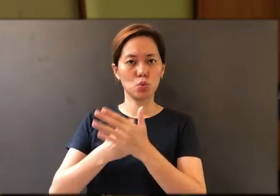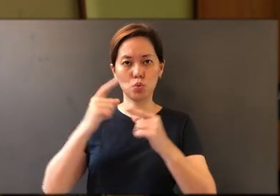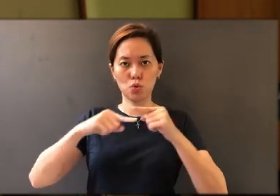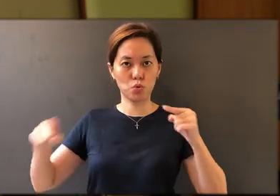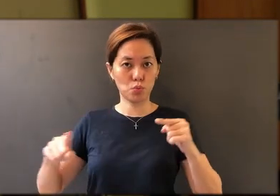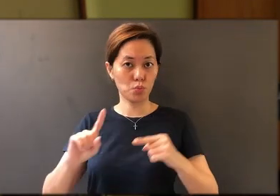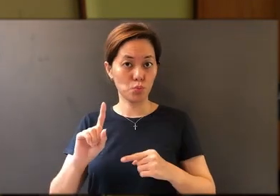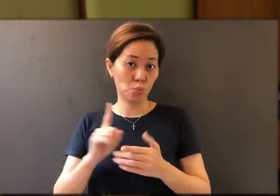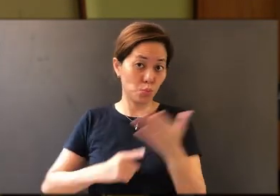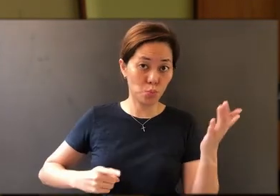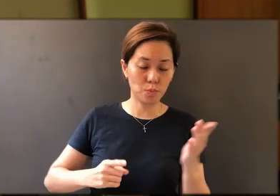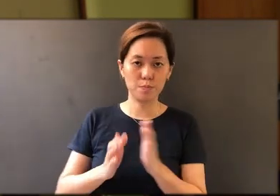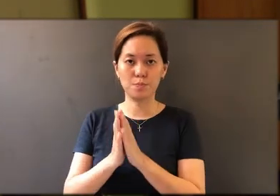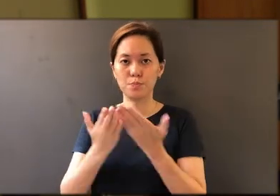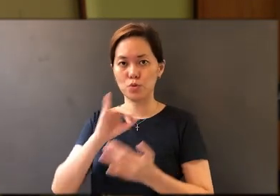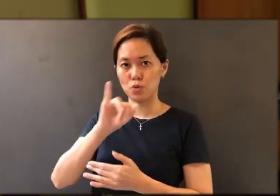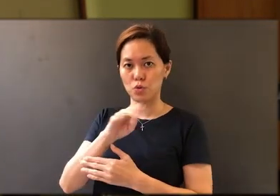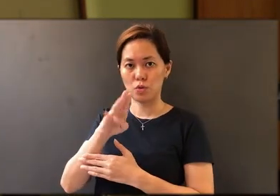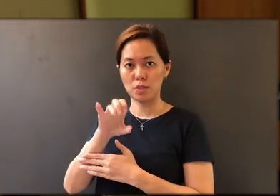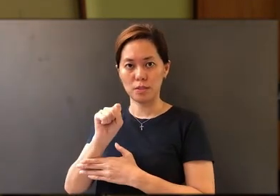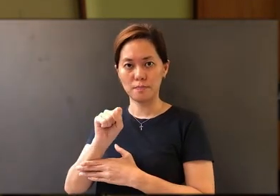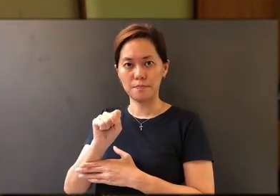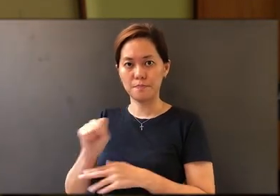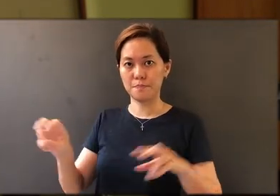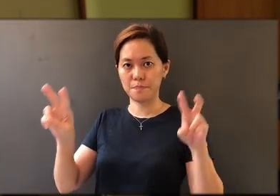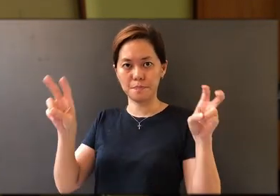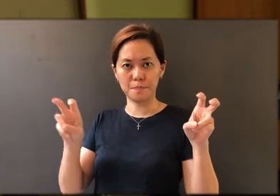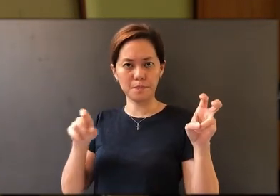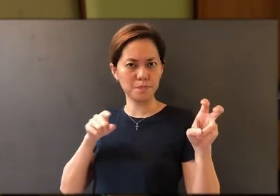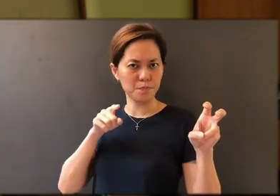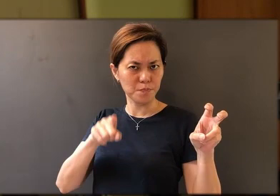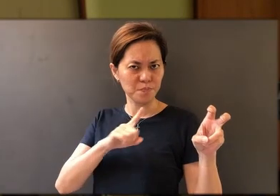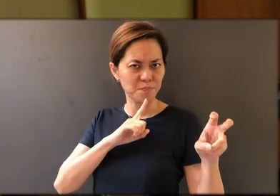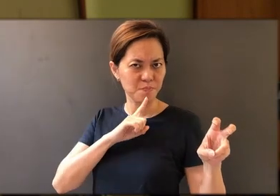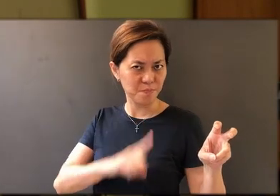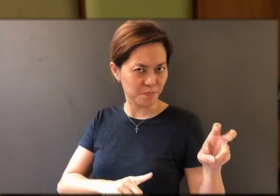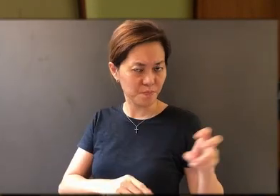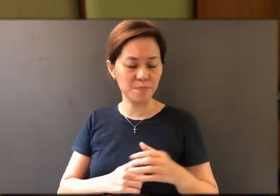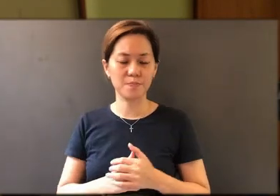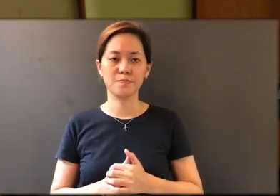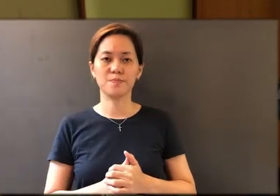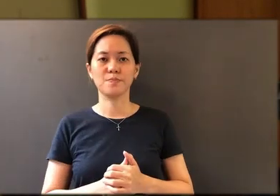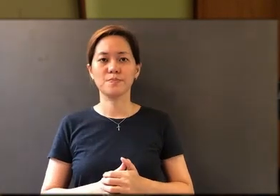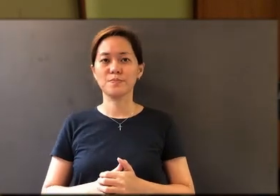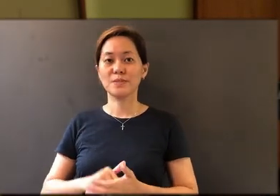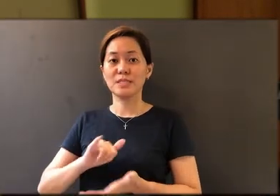James and the series is called "Are you for real?" Let us commit this morning's